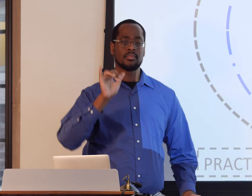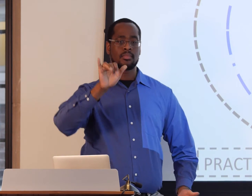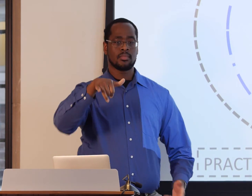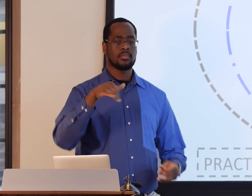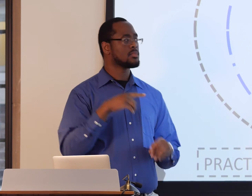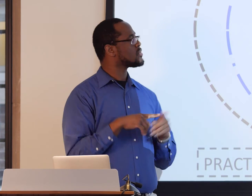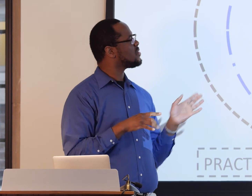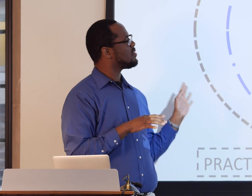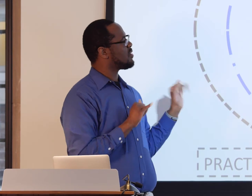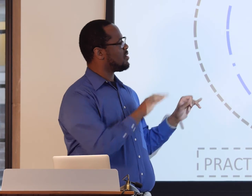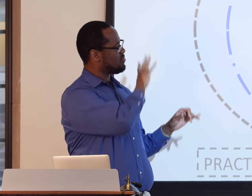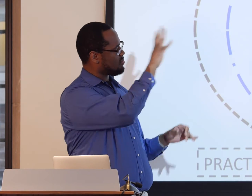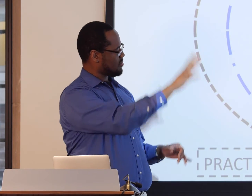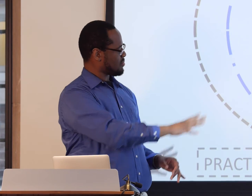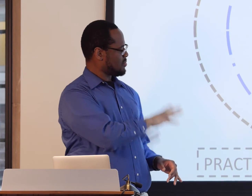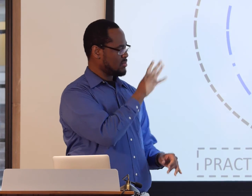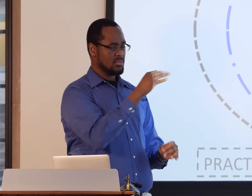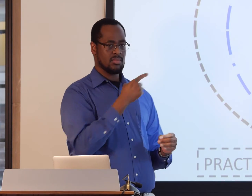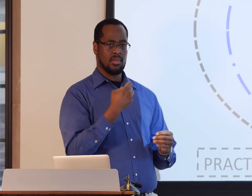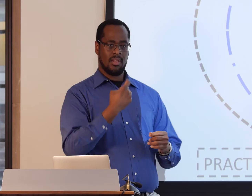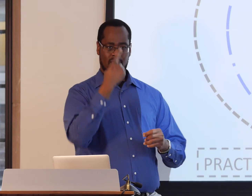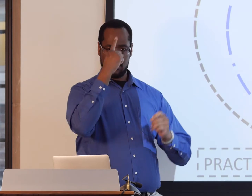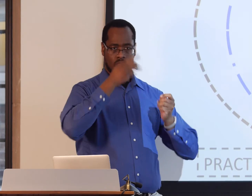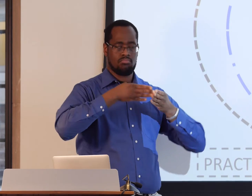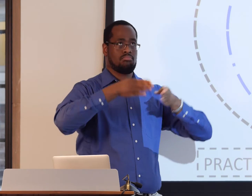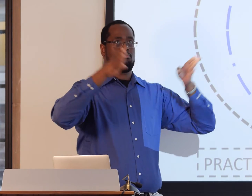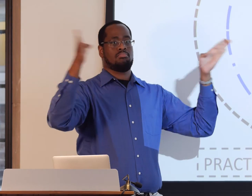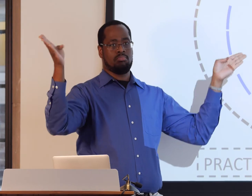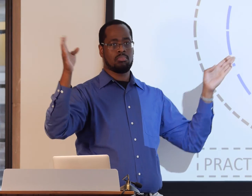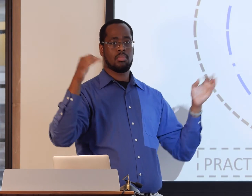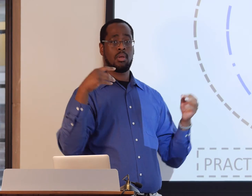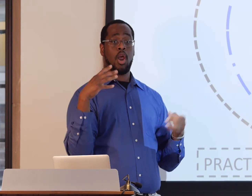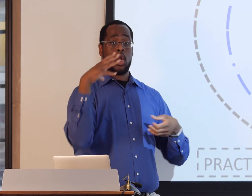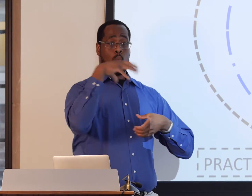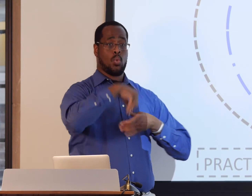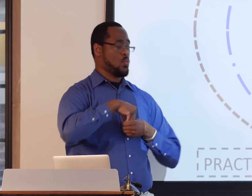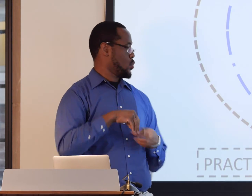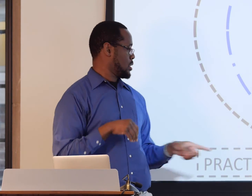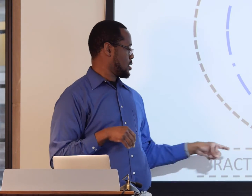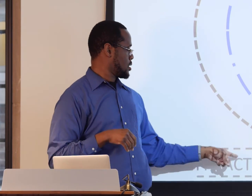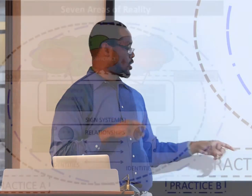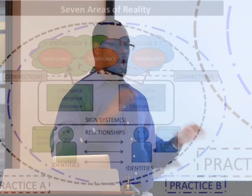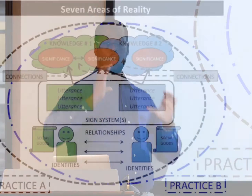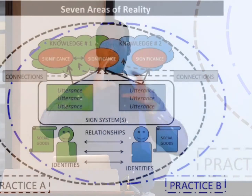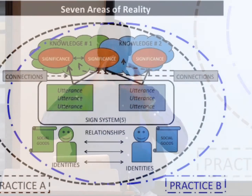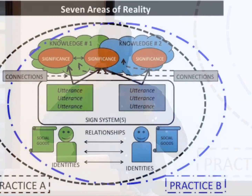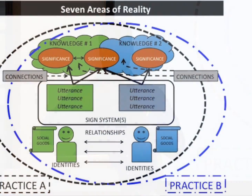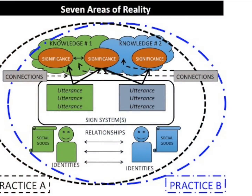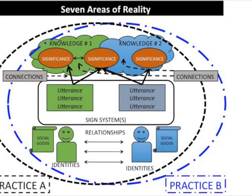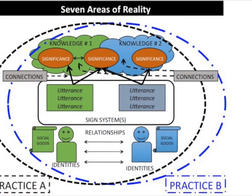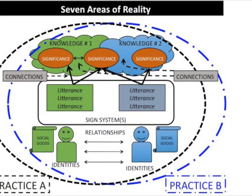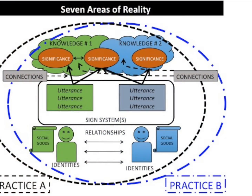If I tell them, is it something that's easily believable? These are all things that we need to consider.